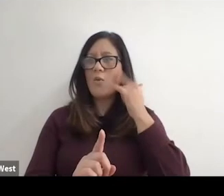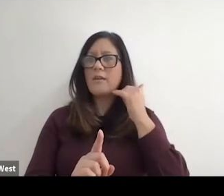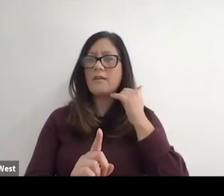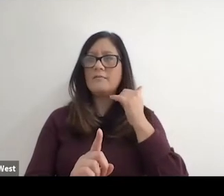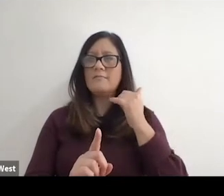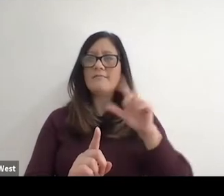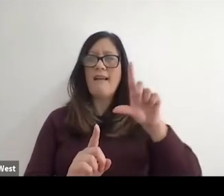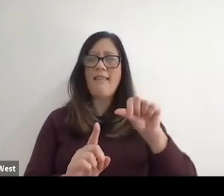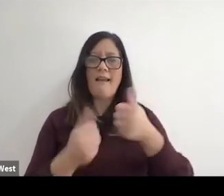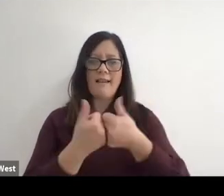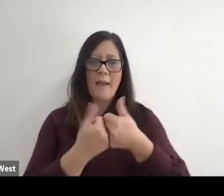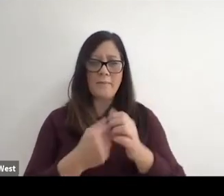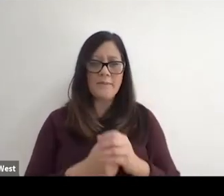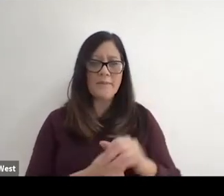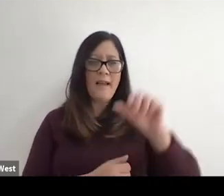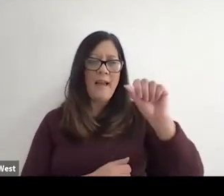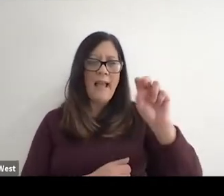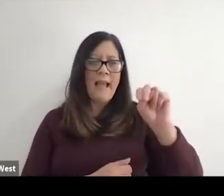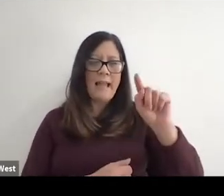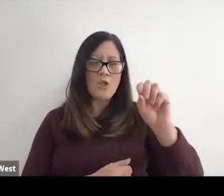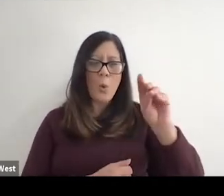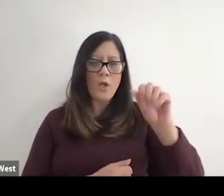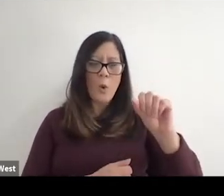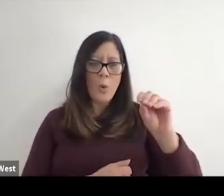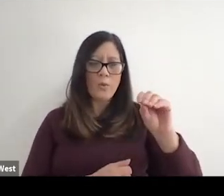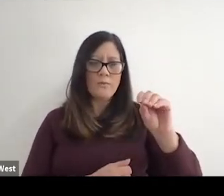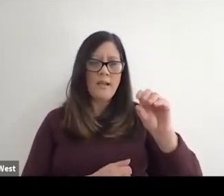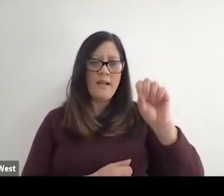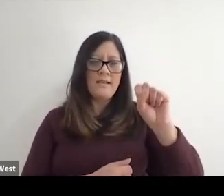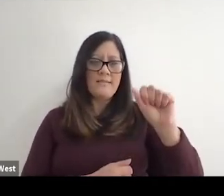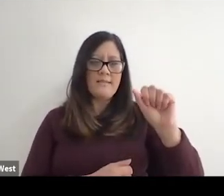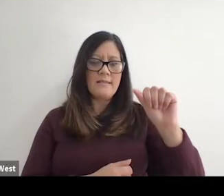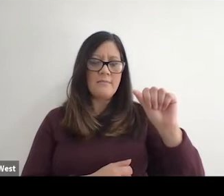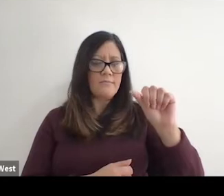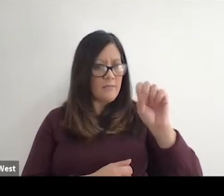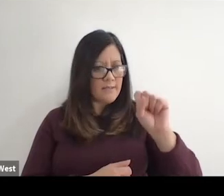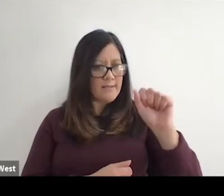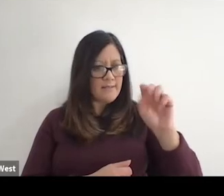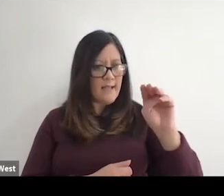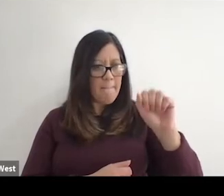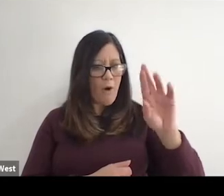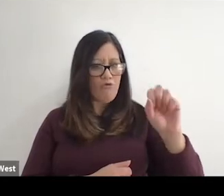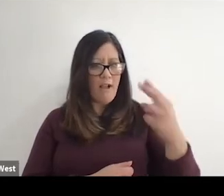And it was one Antonio Samaranch. He gets a bad press on as president of the IOC, you know,